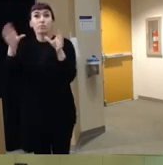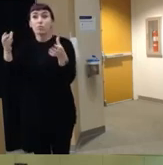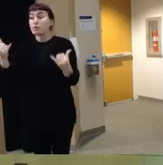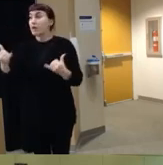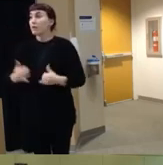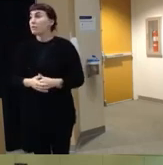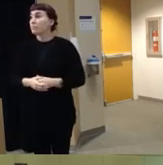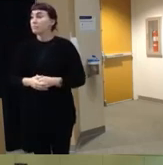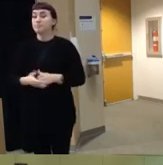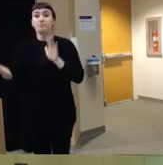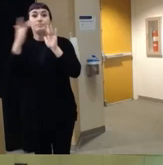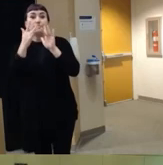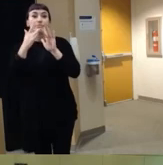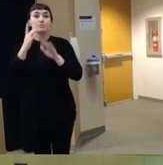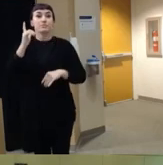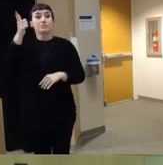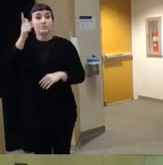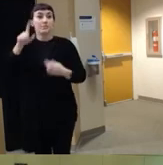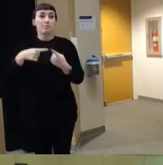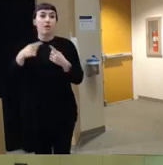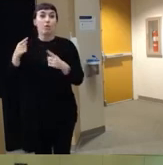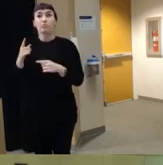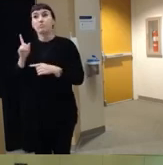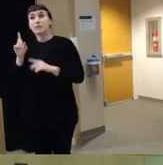want to reach out to me later either about this topic or working with the